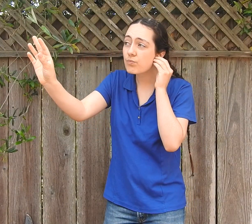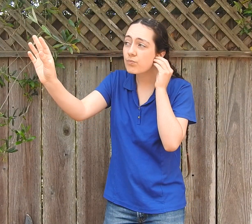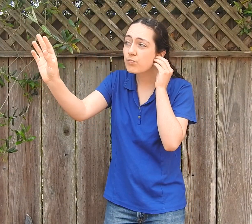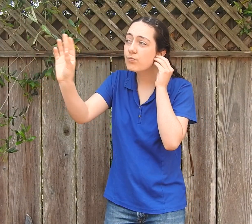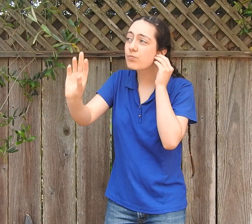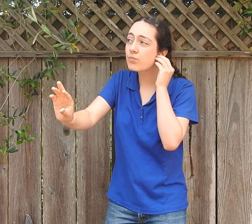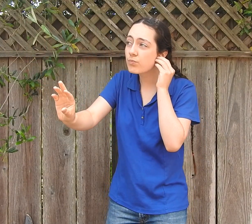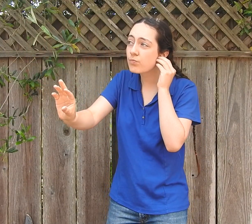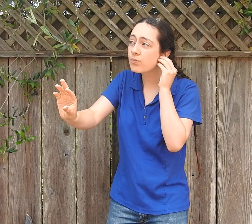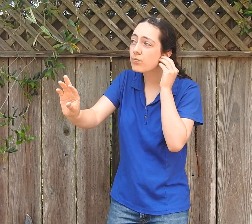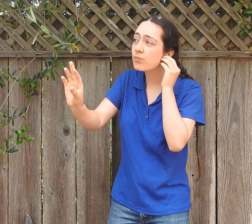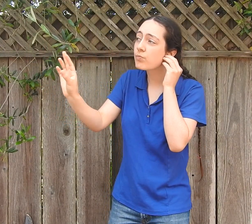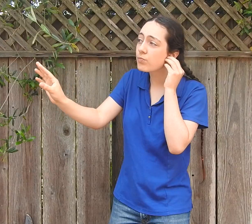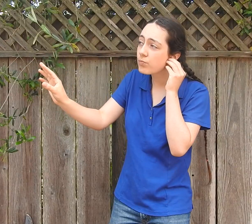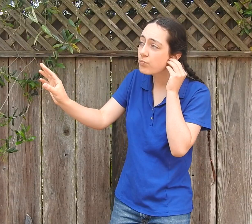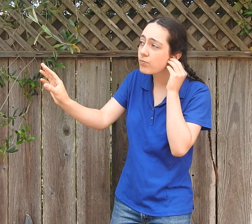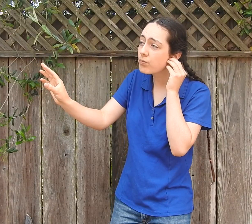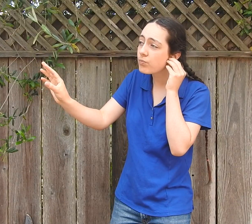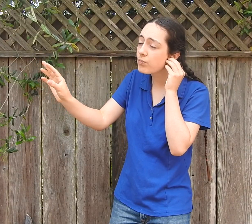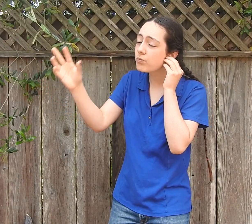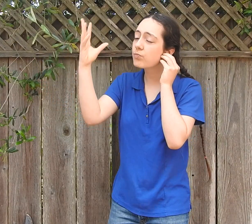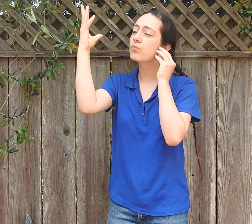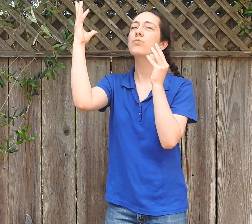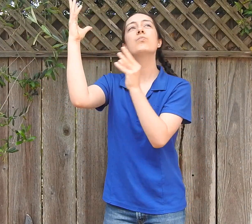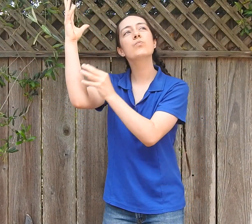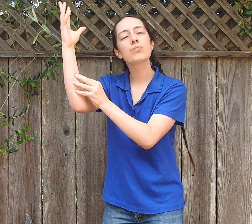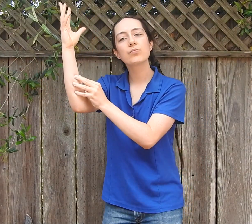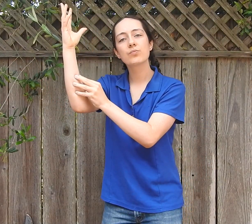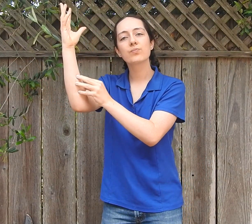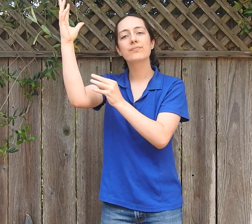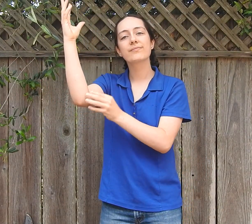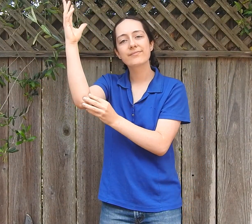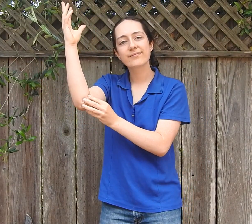He puts the stethoscope all over its trunk and listens.